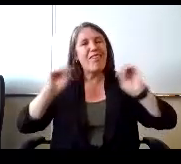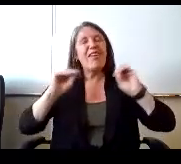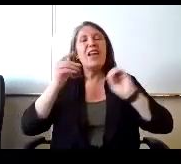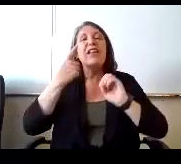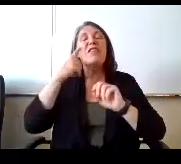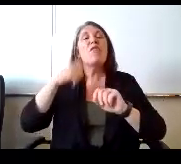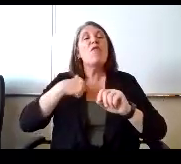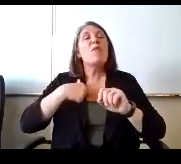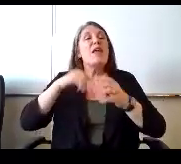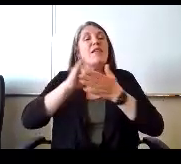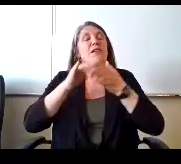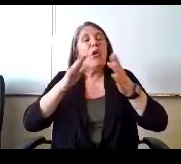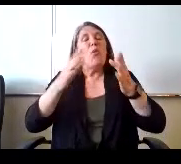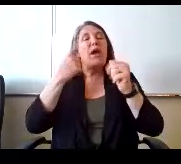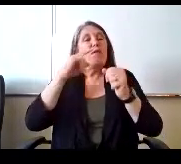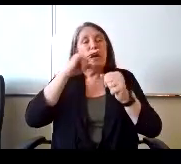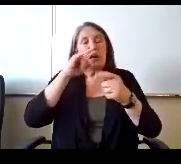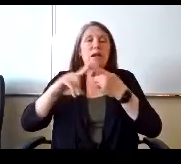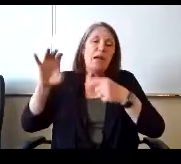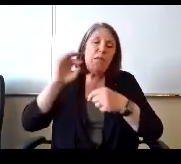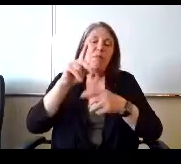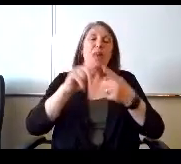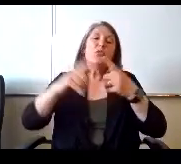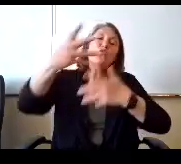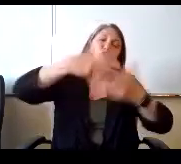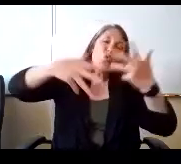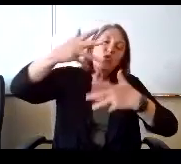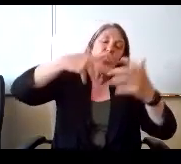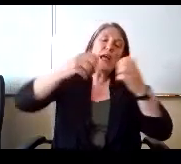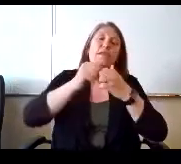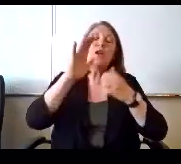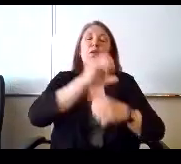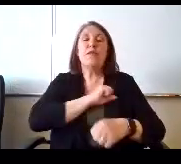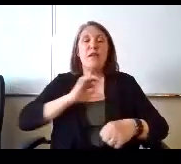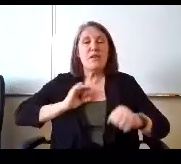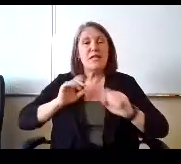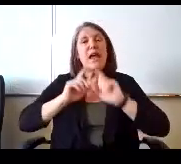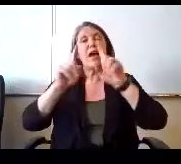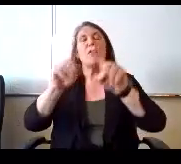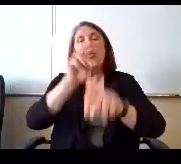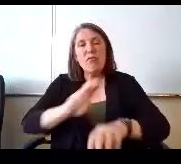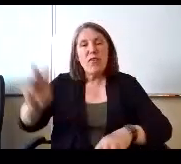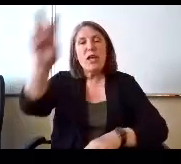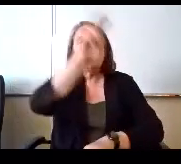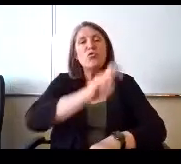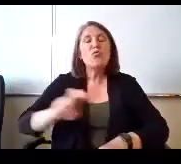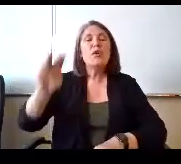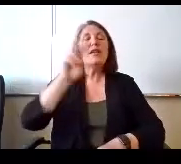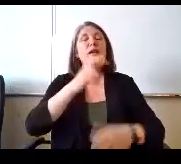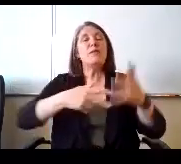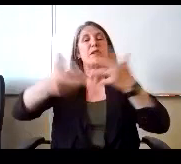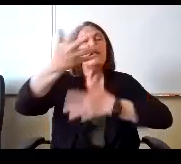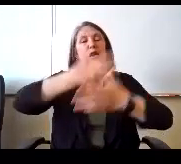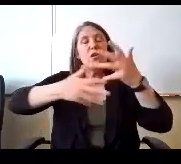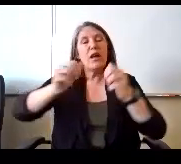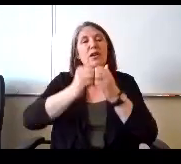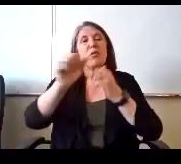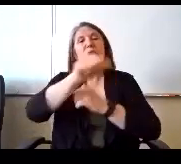ways for kids to get back into socializing with their staff, going on field trips, interacting with other peers across the district,